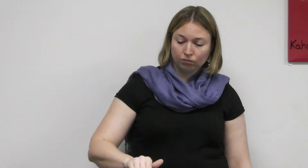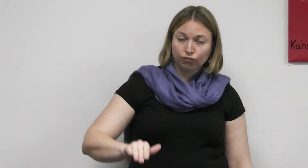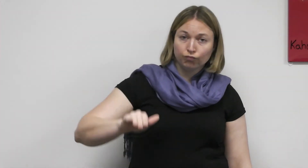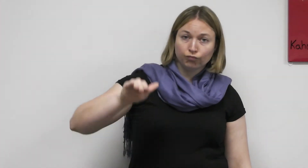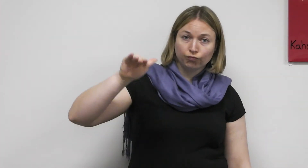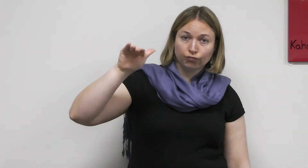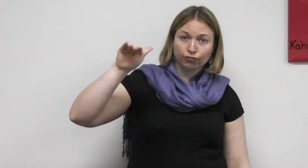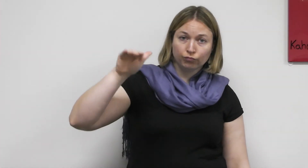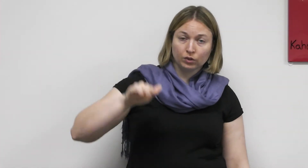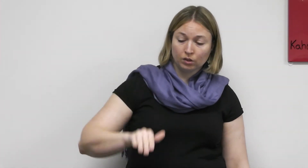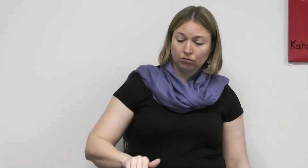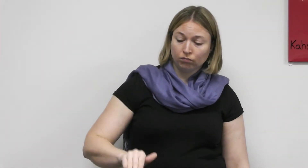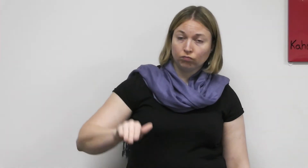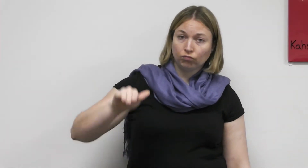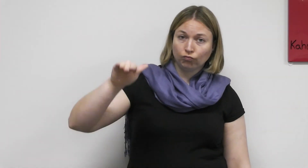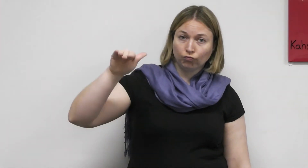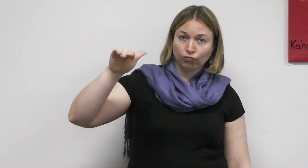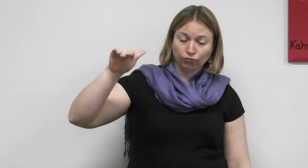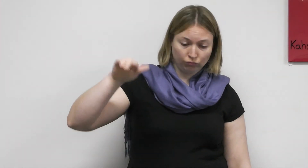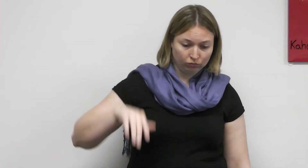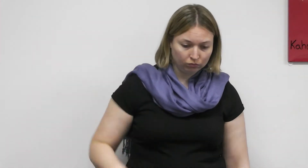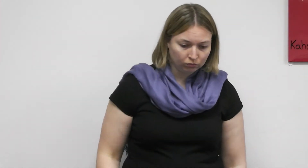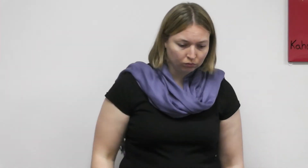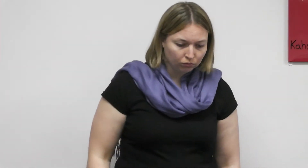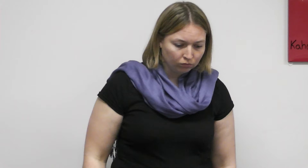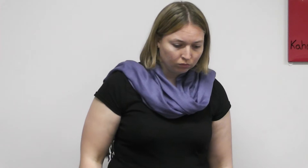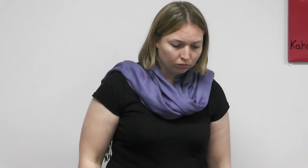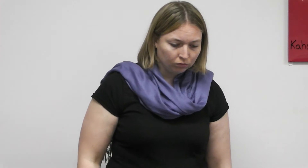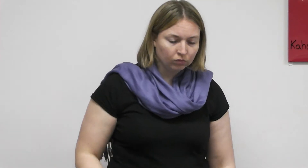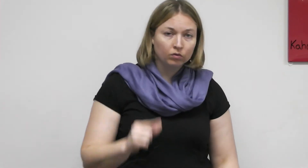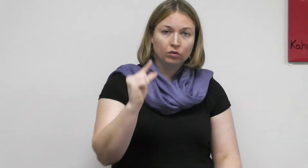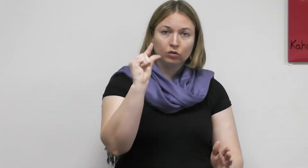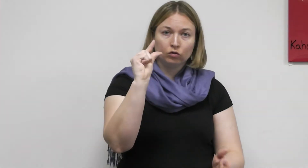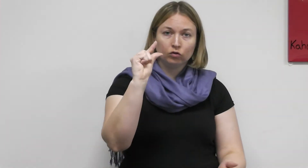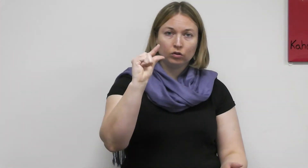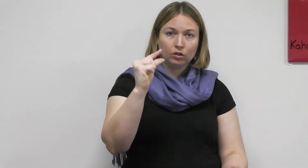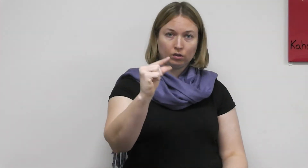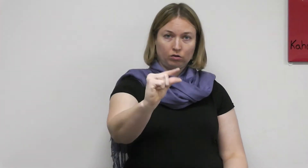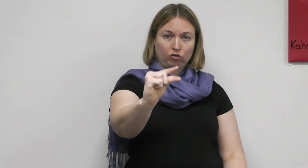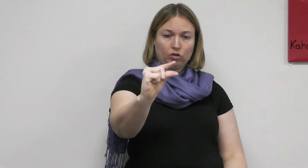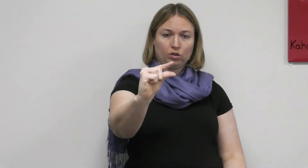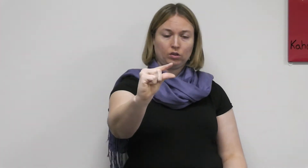GRADUATE